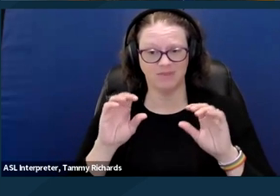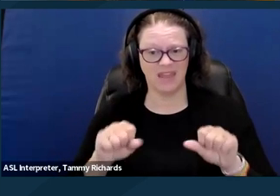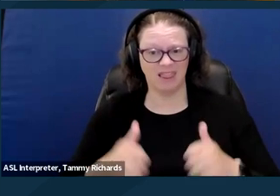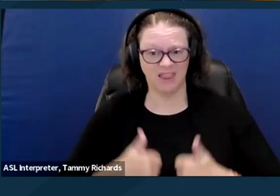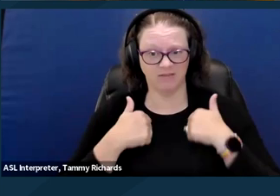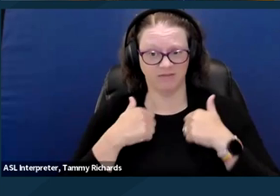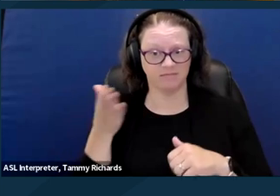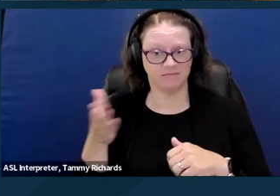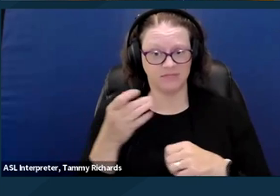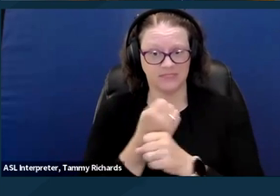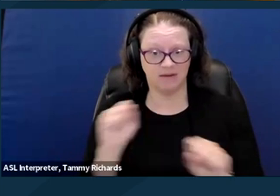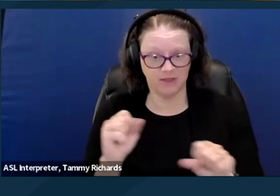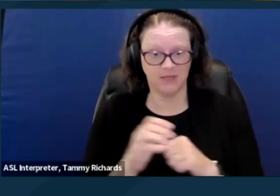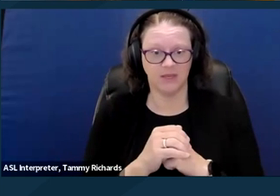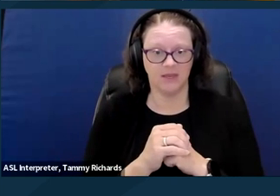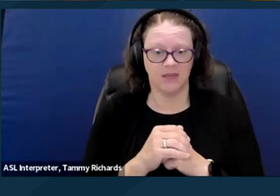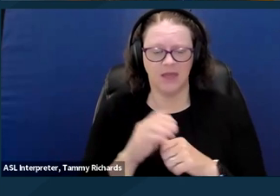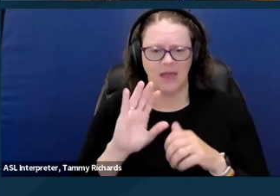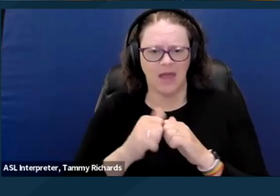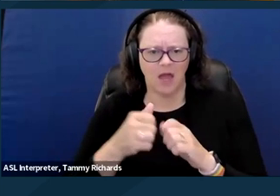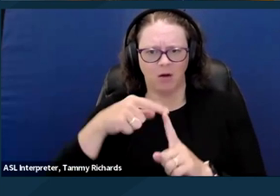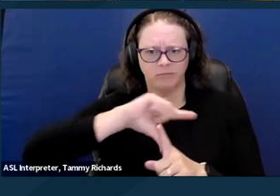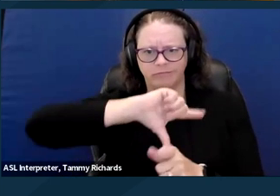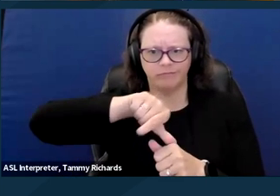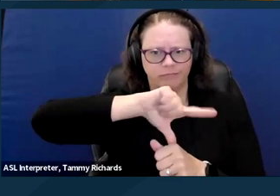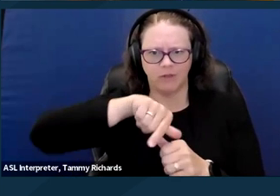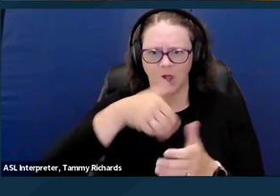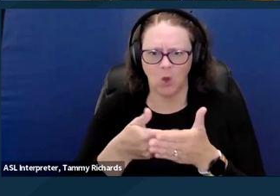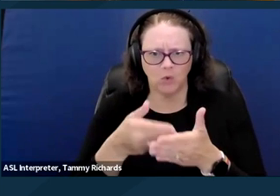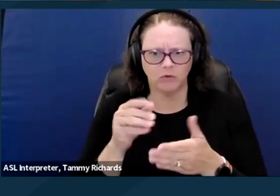So in the context of disability justice, thinking about reasonable accommodations,